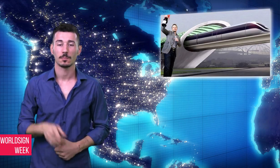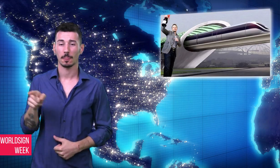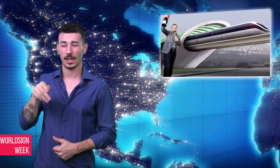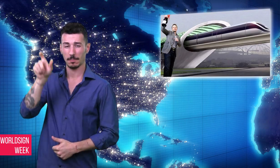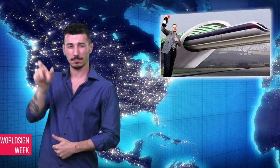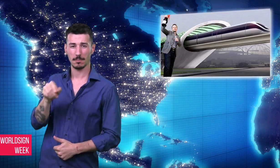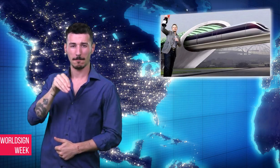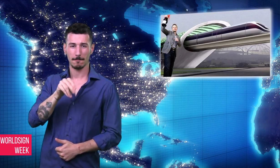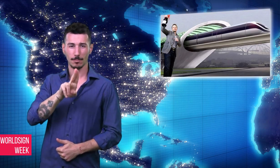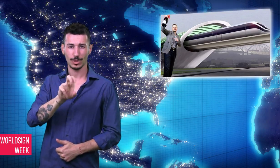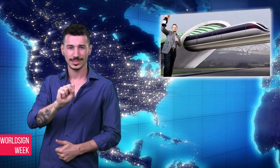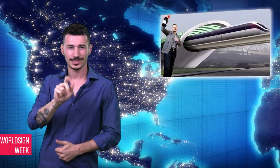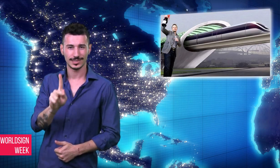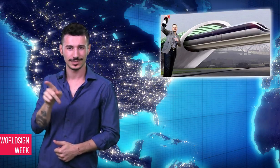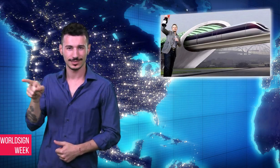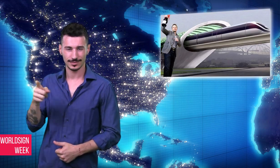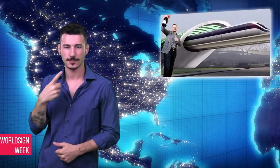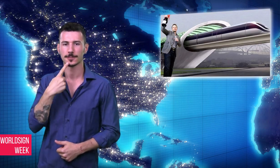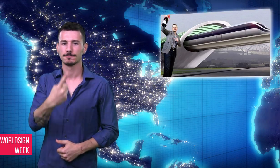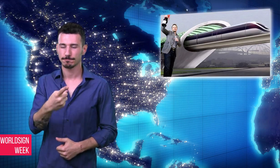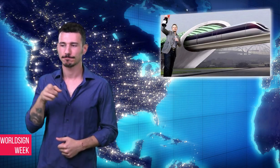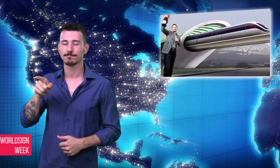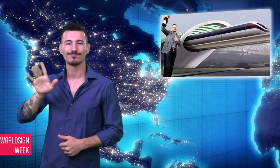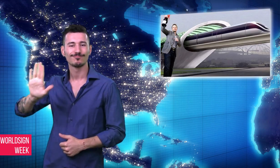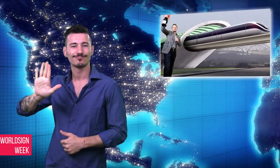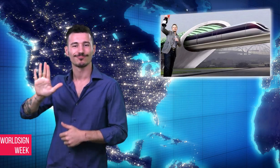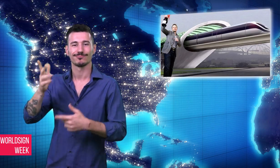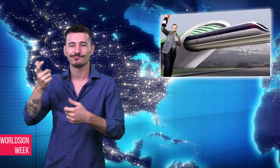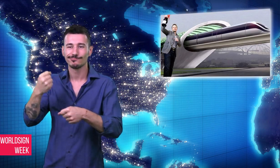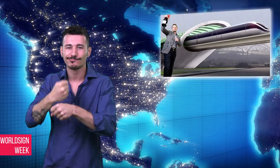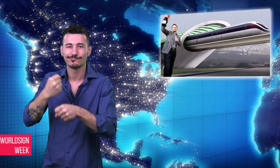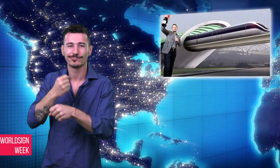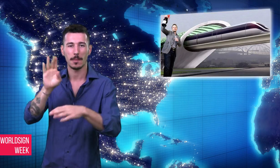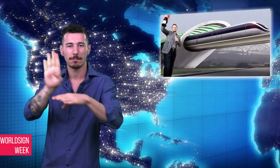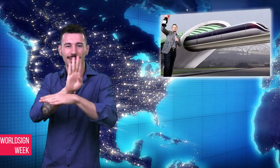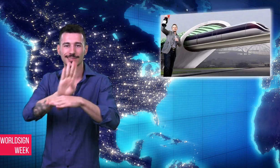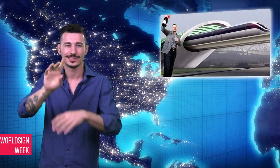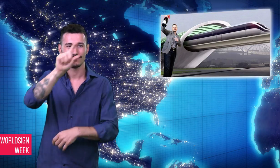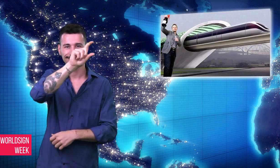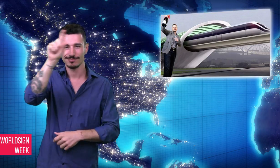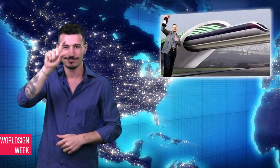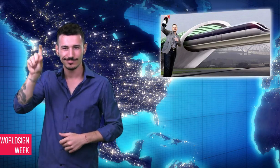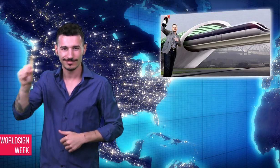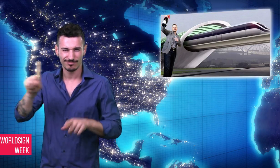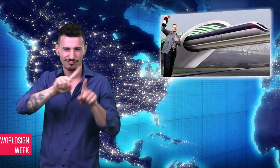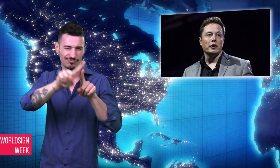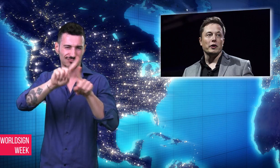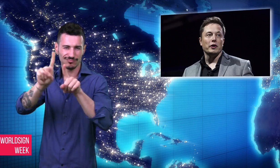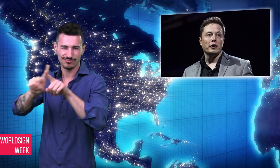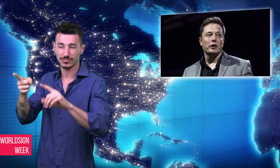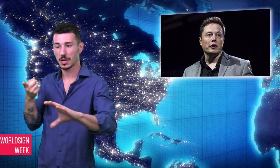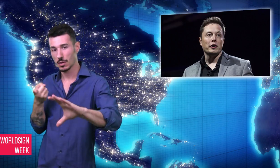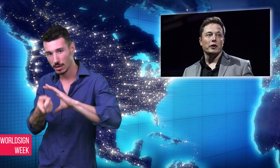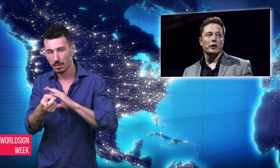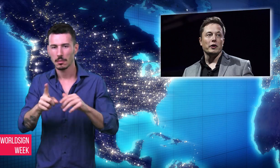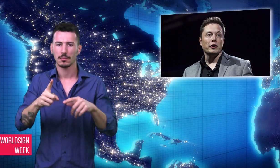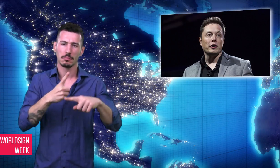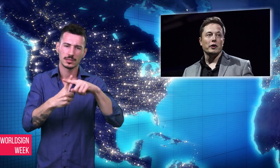Musk has said the goals of his companies including the hyperloop -